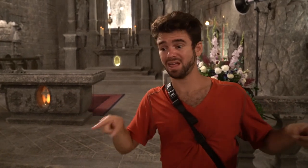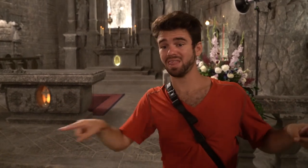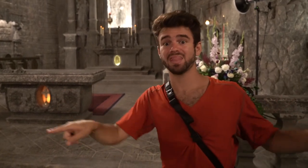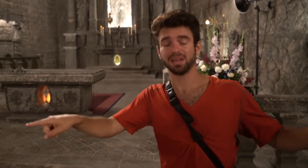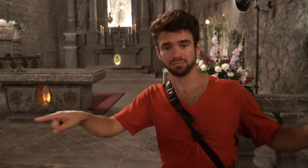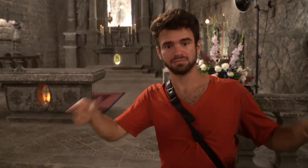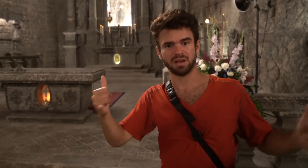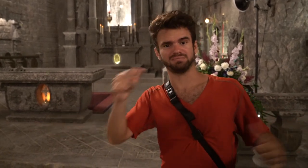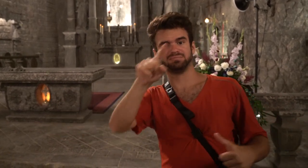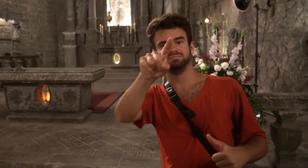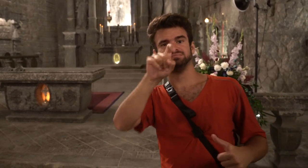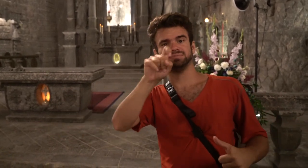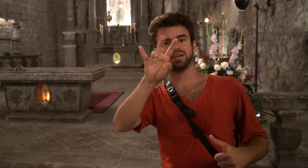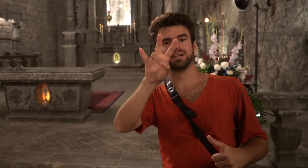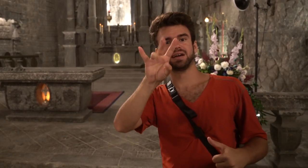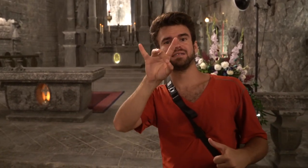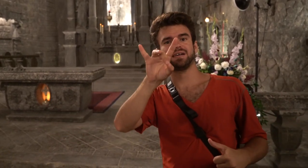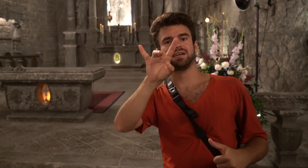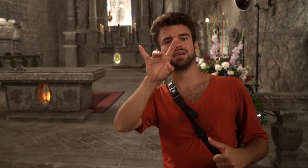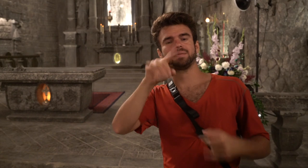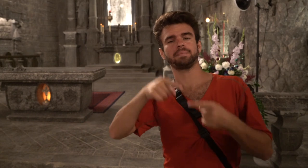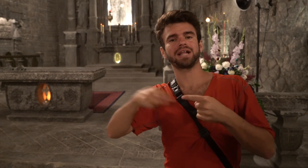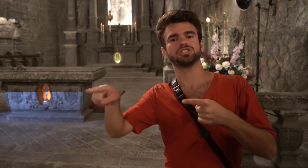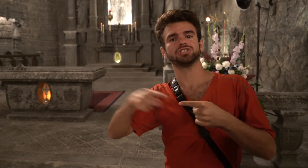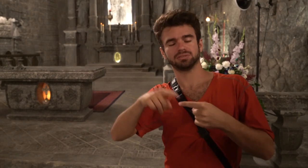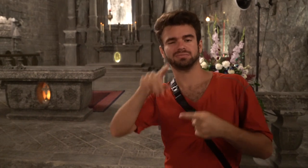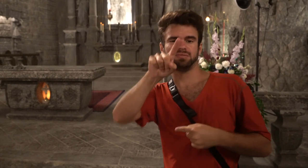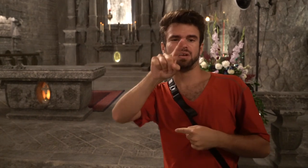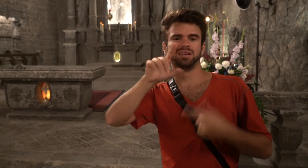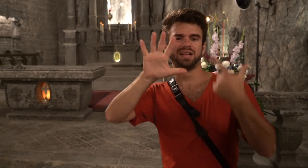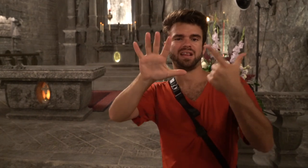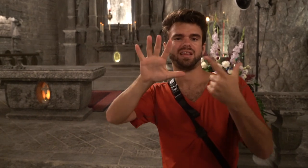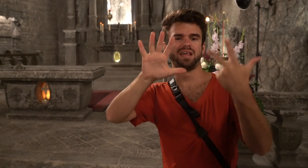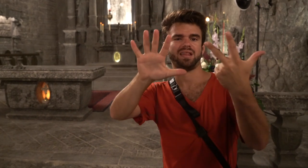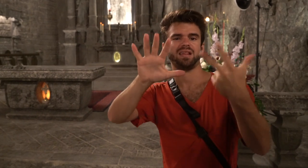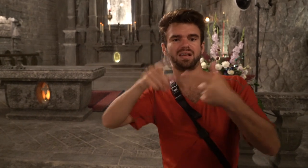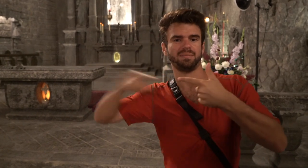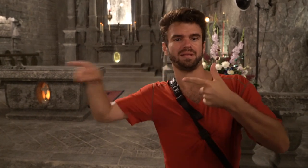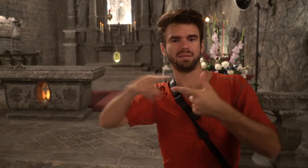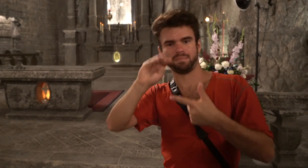Now it's 178 miles long!